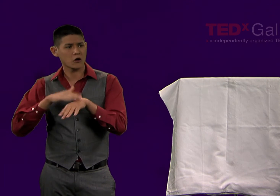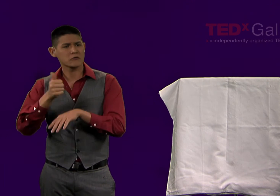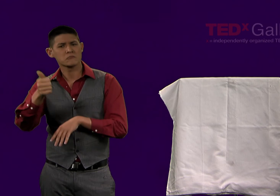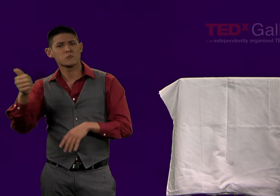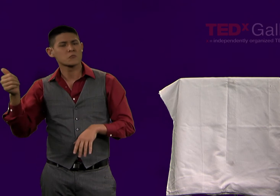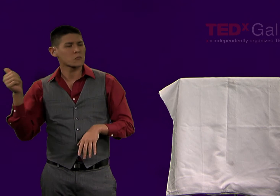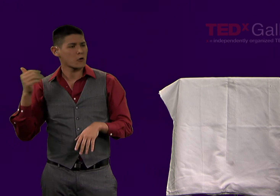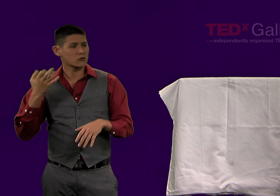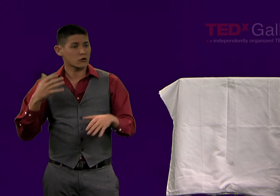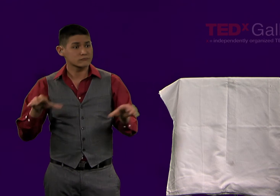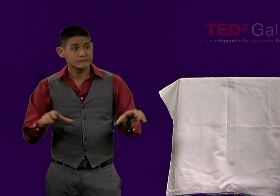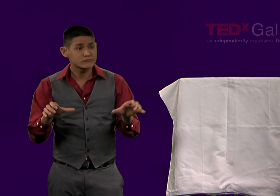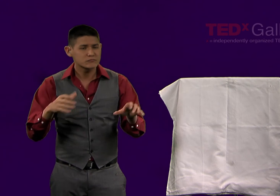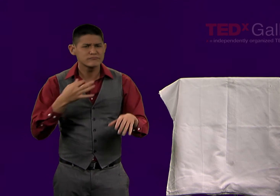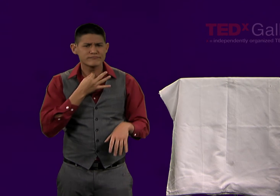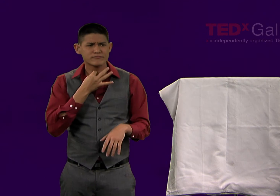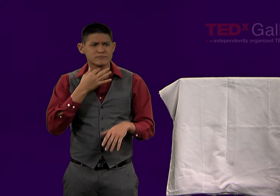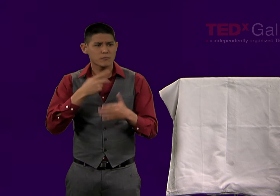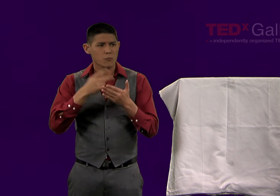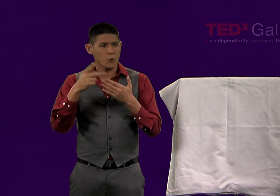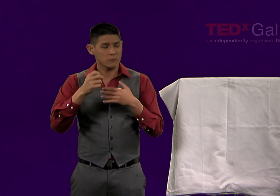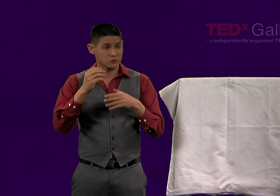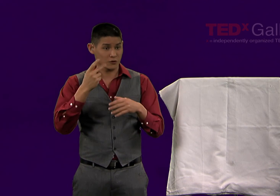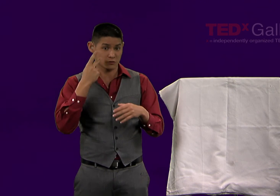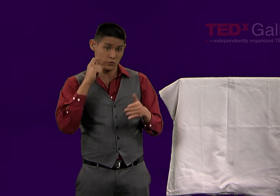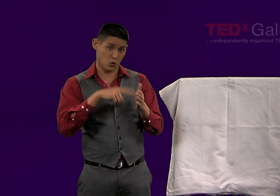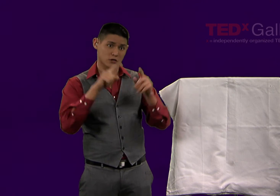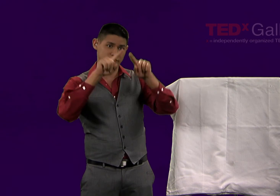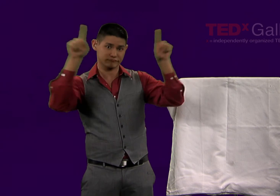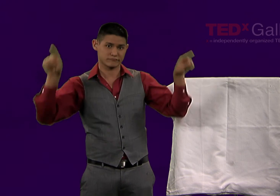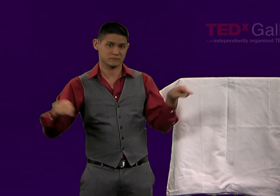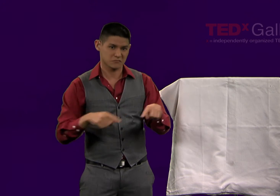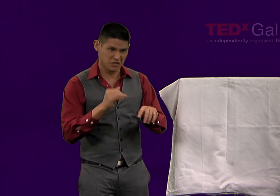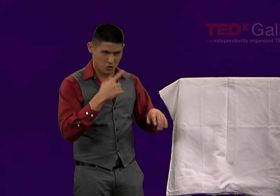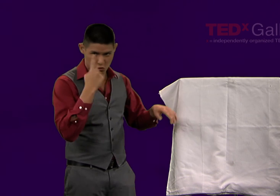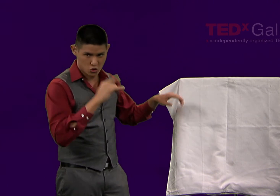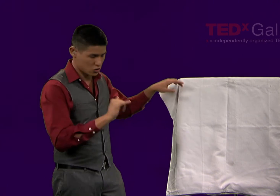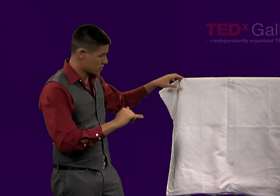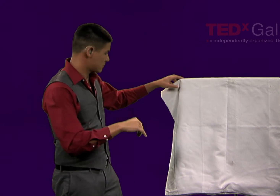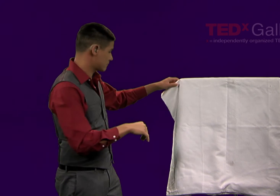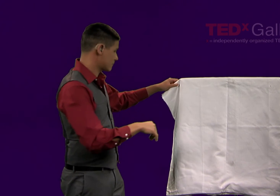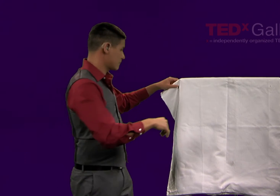And if someone were to come for a tour that wasn't scheduled, and would like access to that,